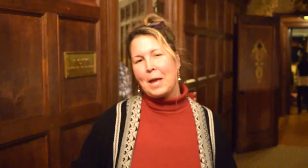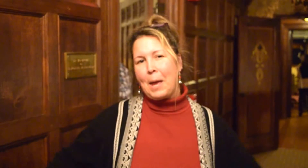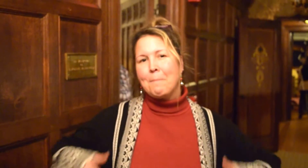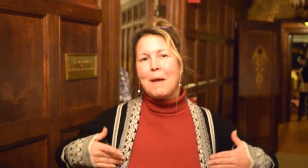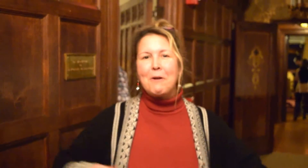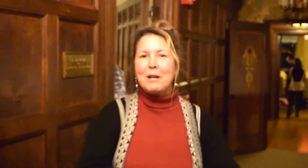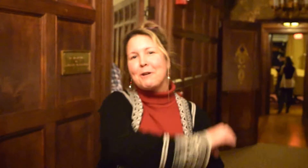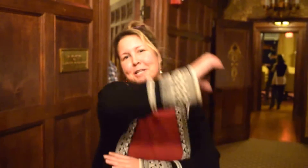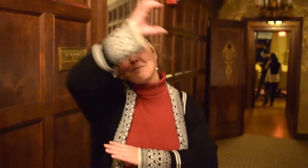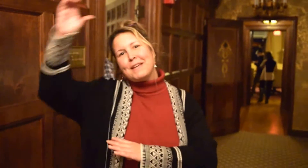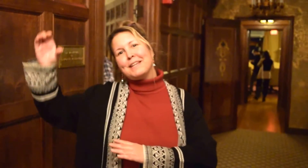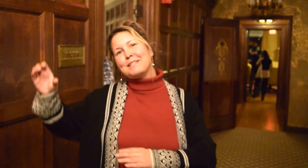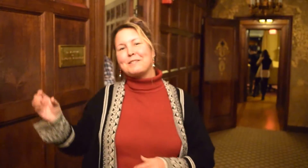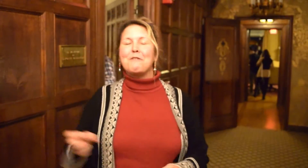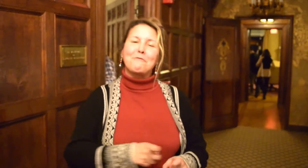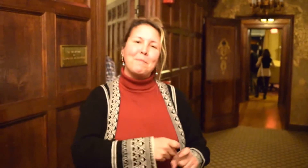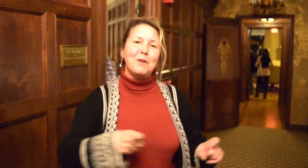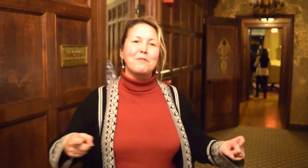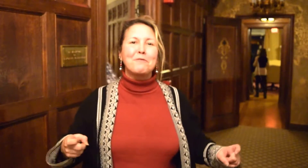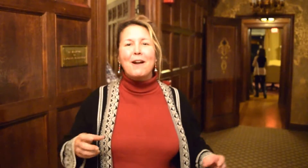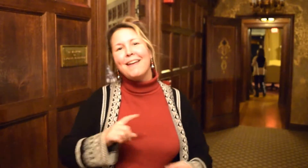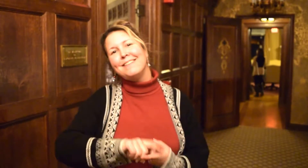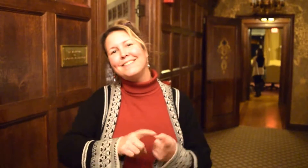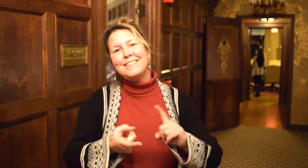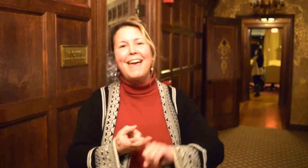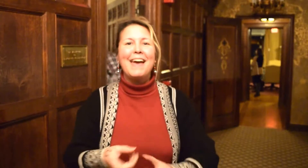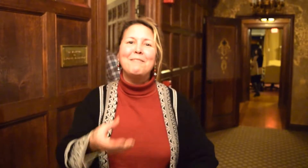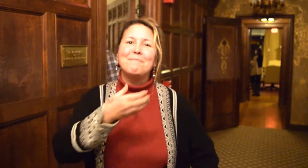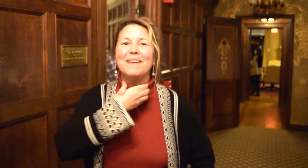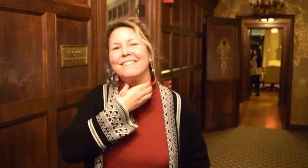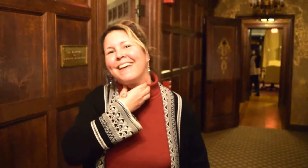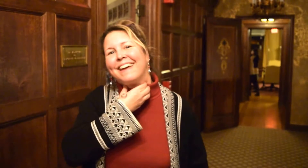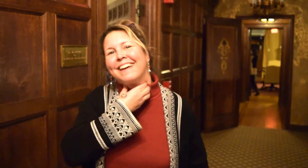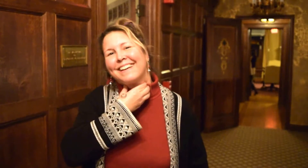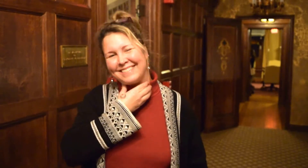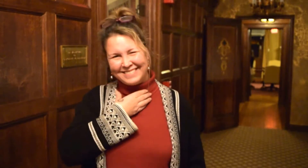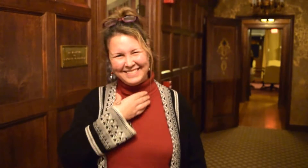Merry Christmas from your friends at Mill Neck!